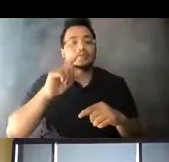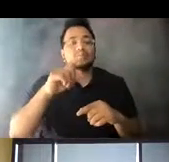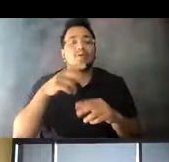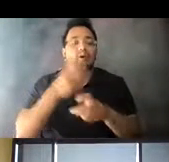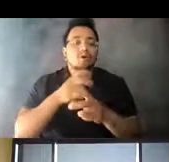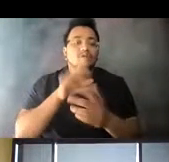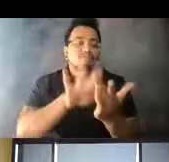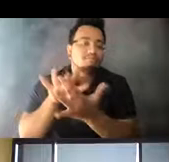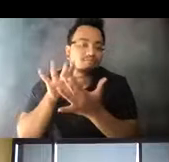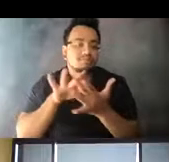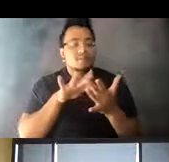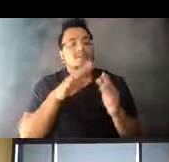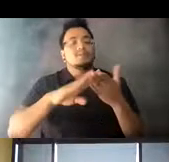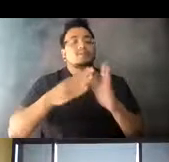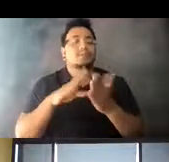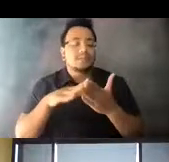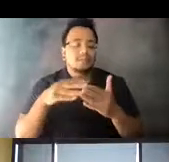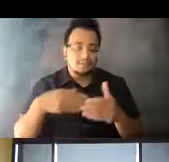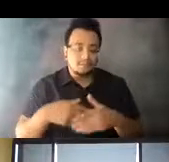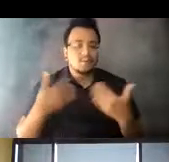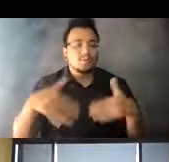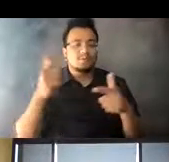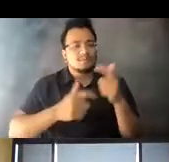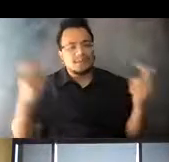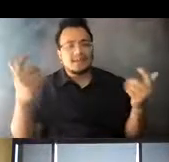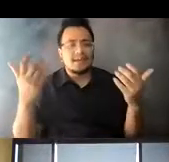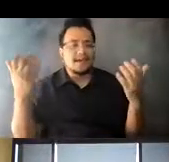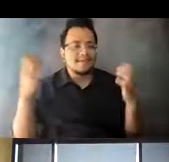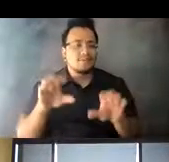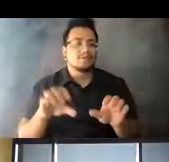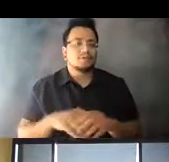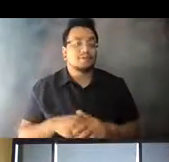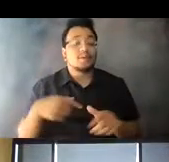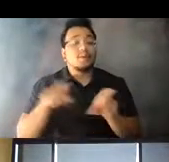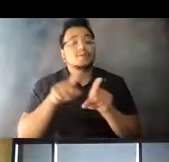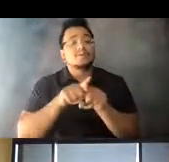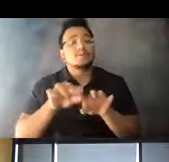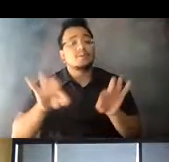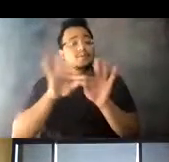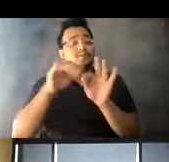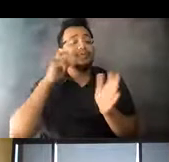14:45:28 This will be a major effort. 14:45:32 It's also important to note that there are other factors at play, as well.